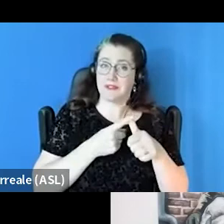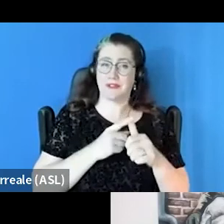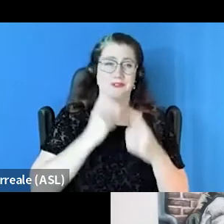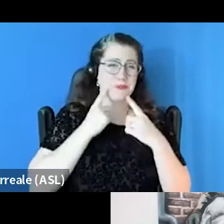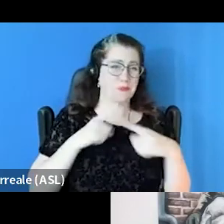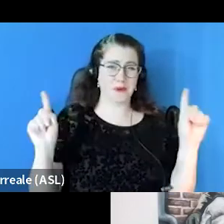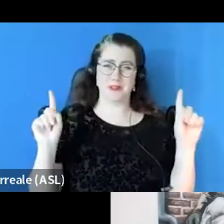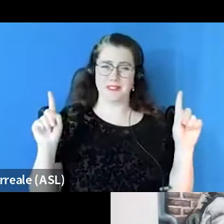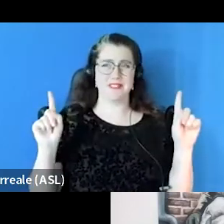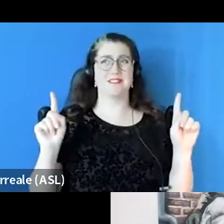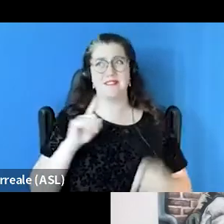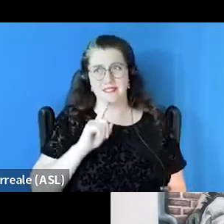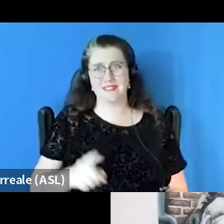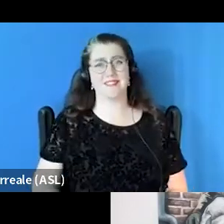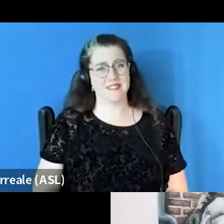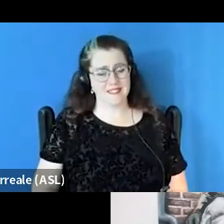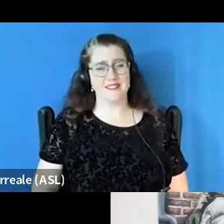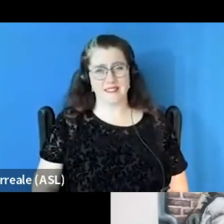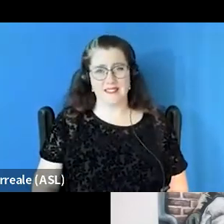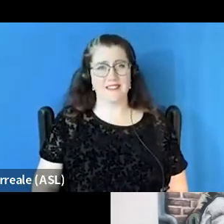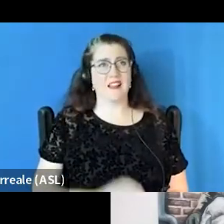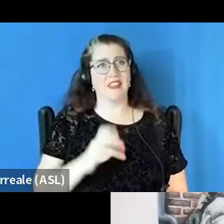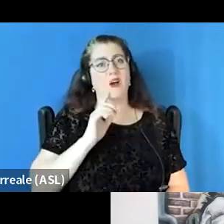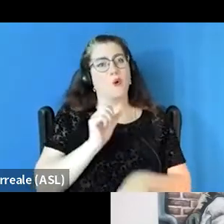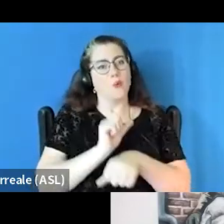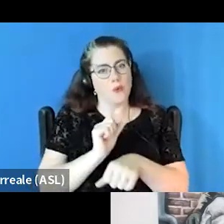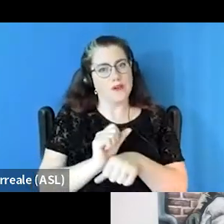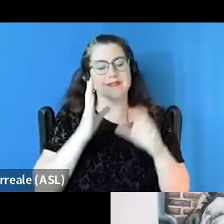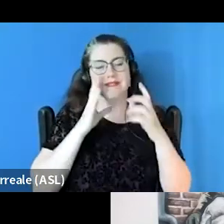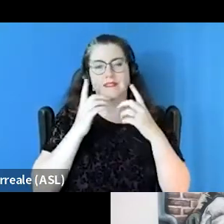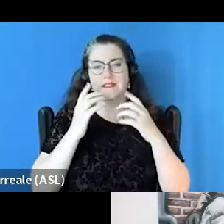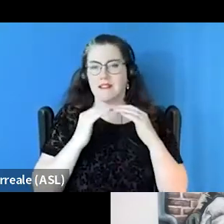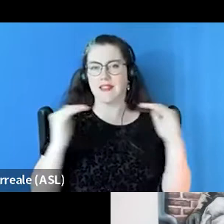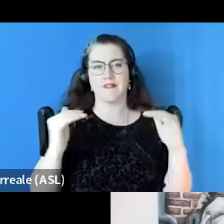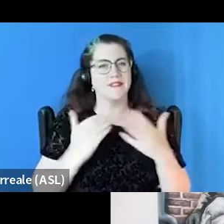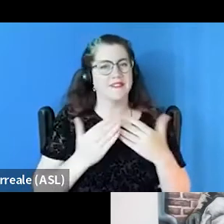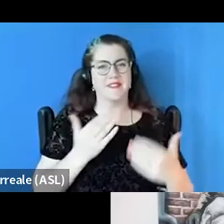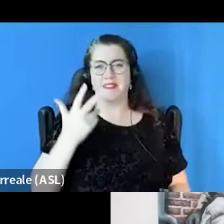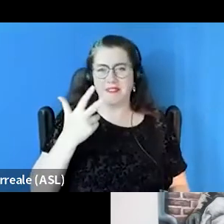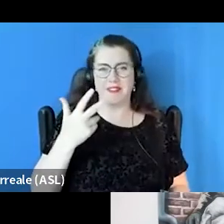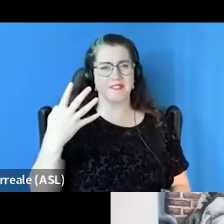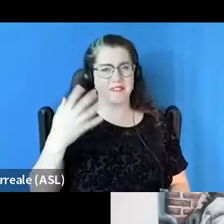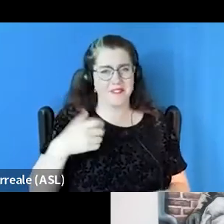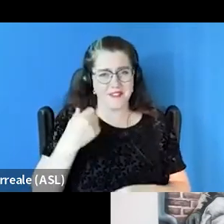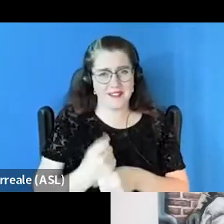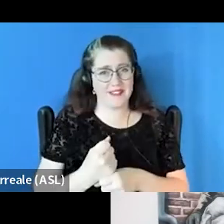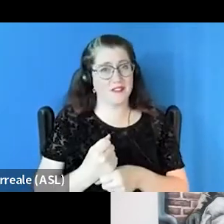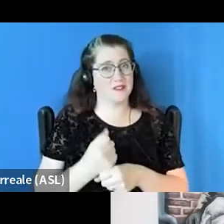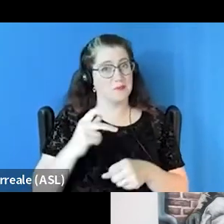It works at a level, even after three or four years, people are staying in their housing.